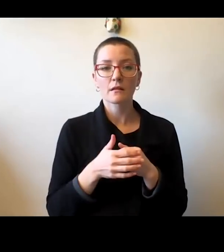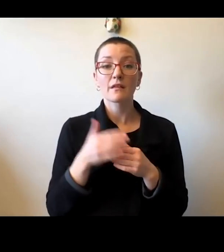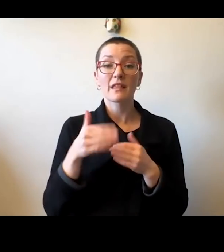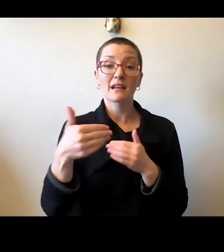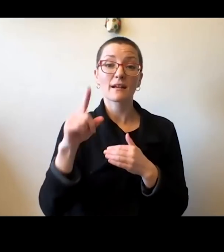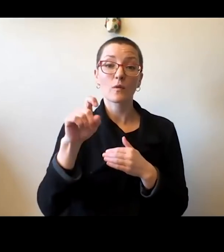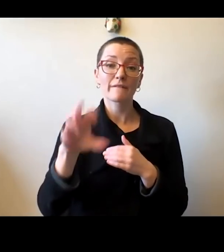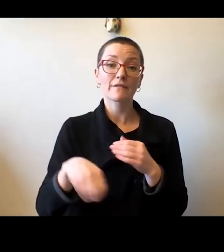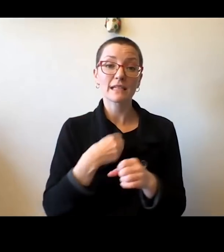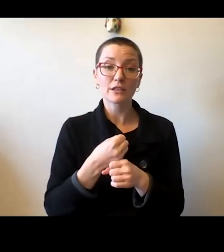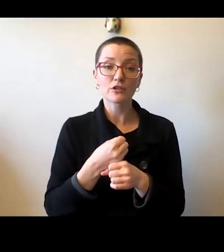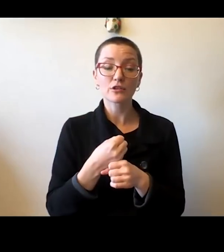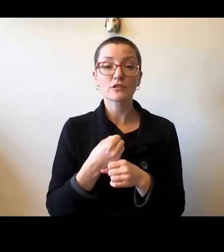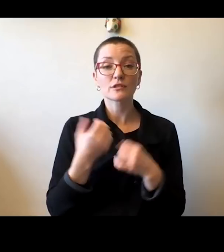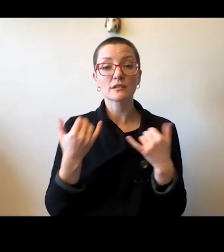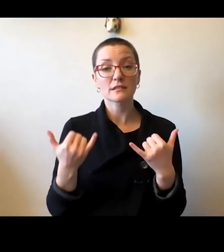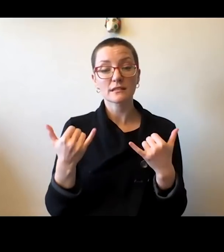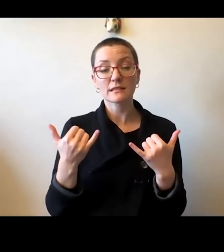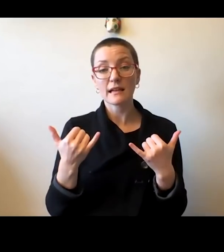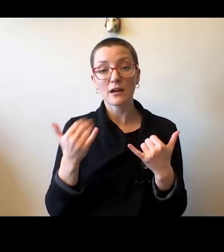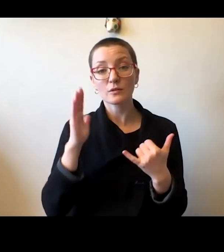to be suddenly more accurate and appropriate.